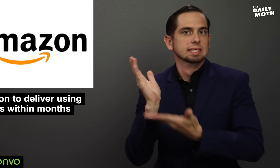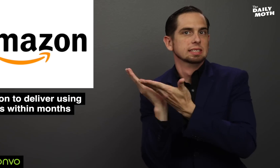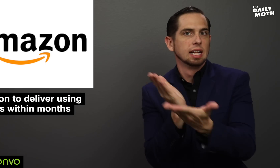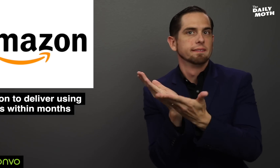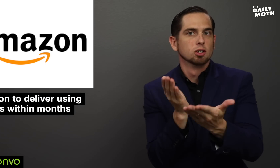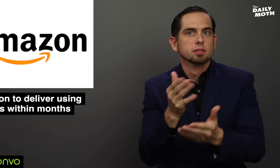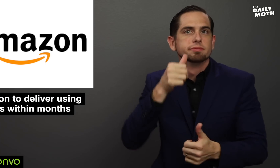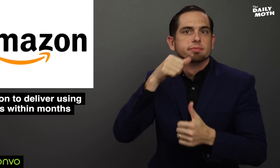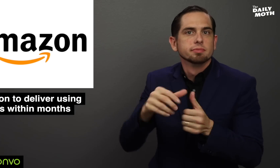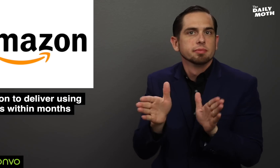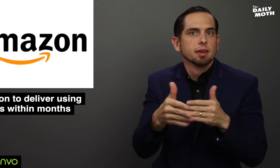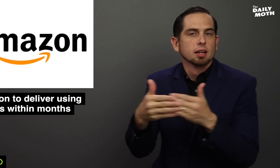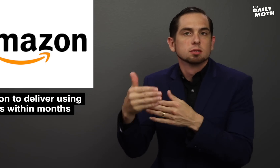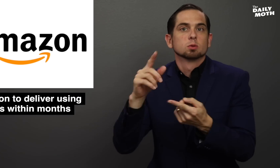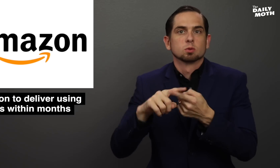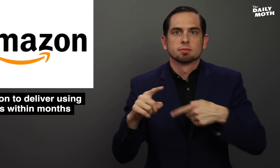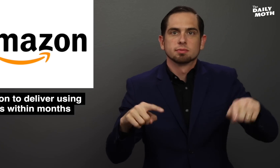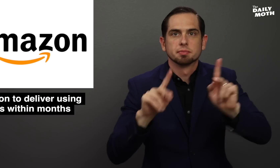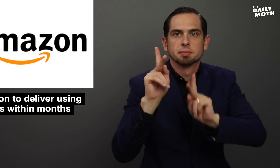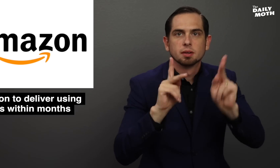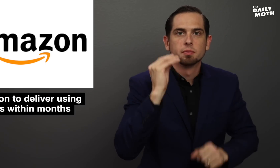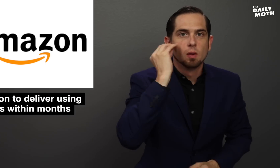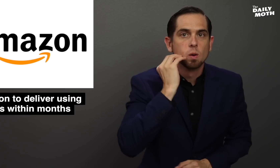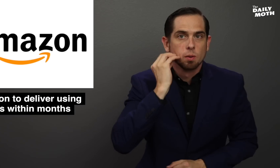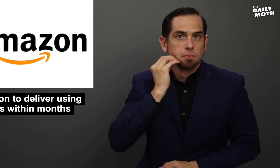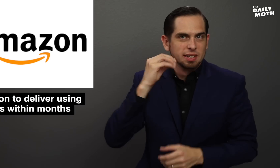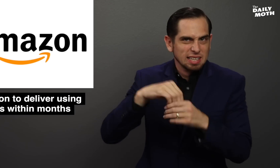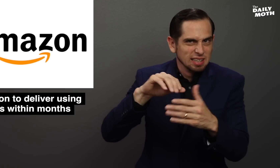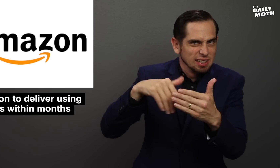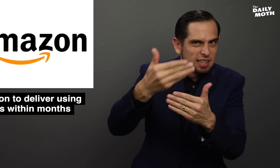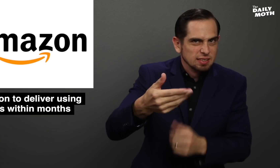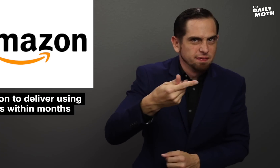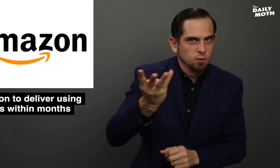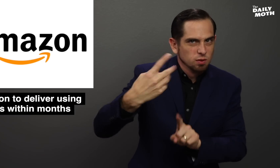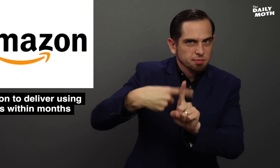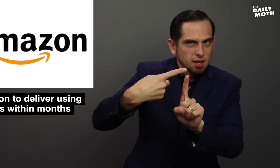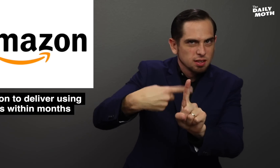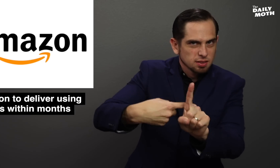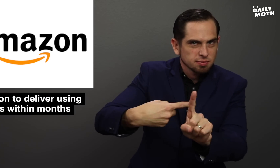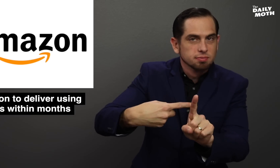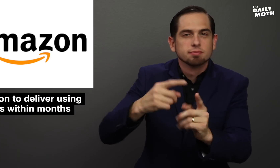deliver packages to people's homes in the next few months.